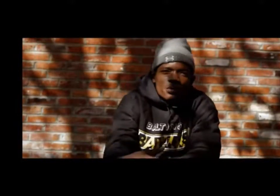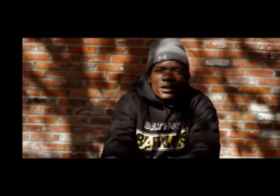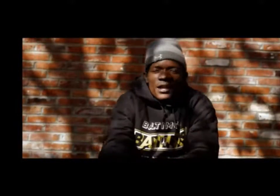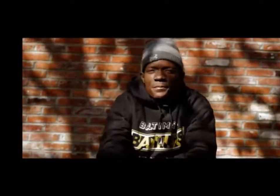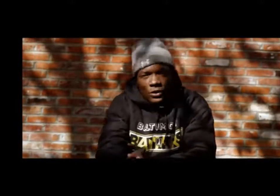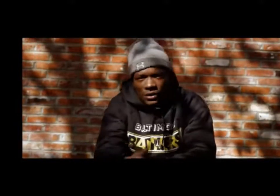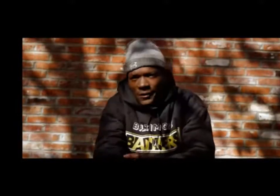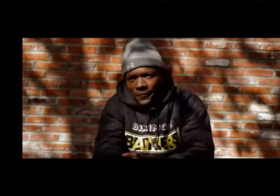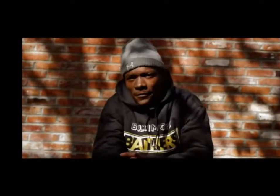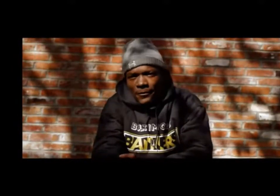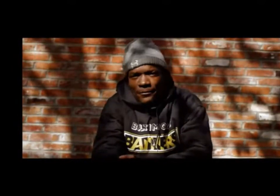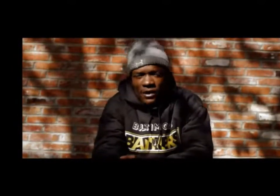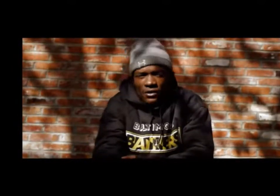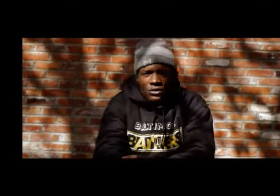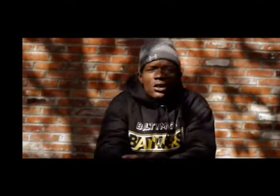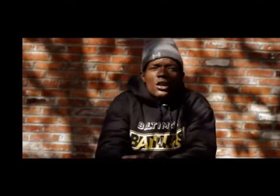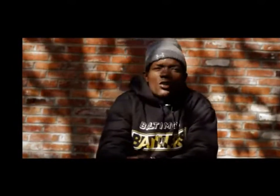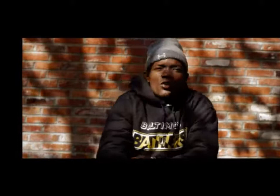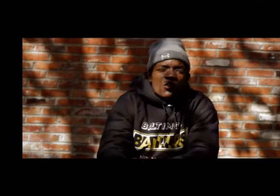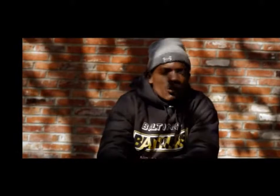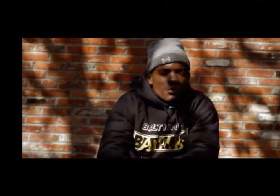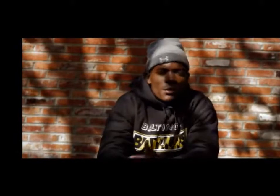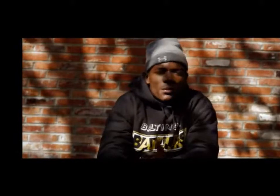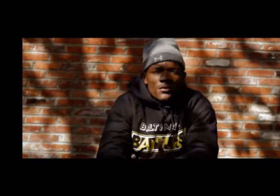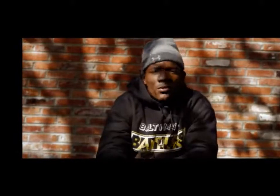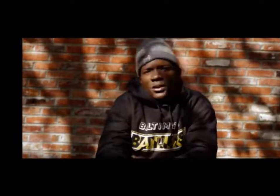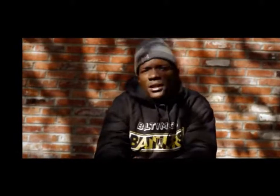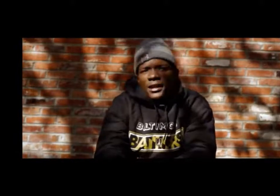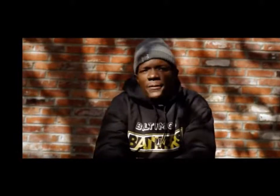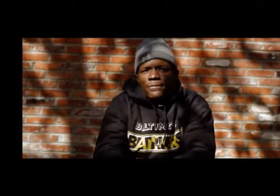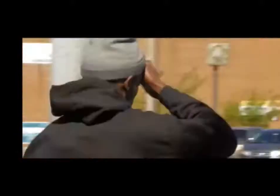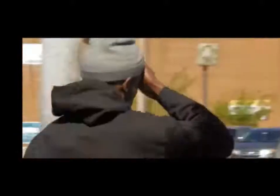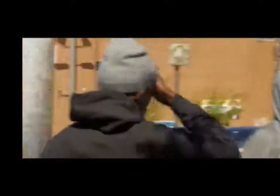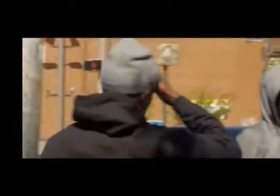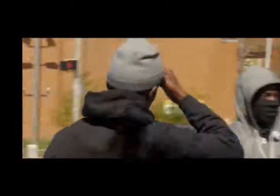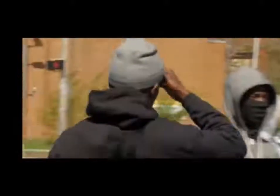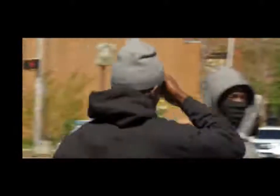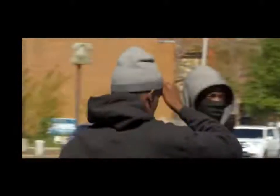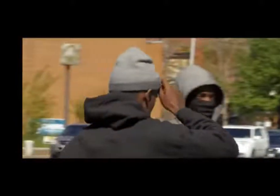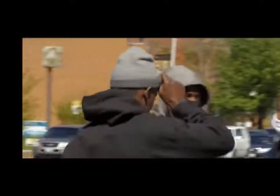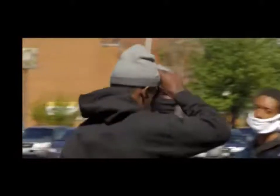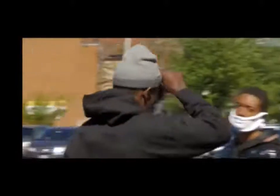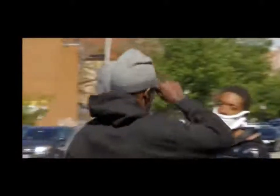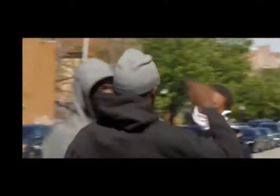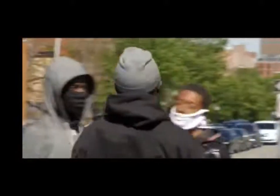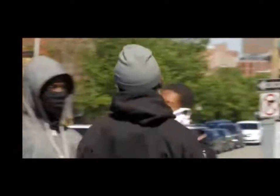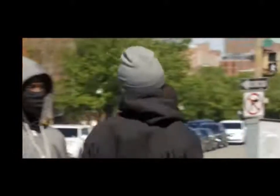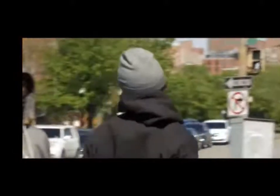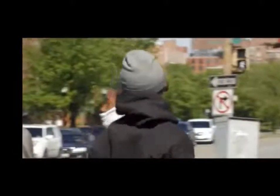east i think i probably don't even see everybody over there for real plus i live over here now what i'm what i'm worried about with the next